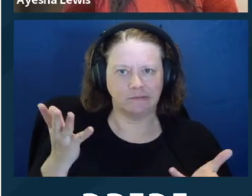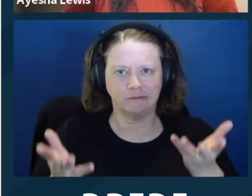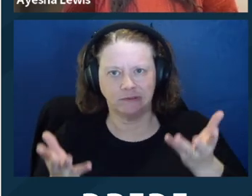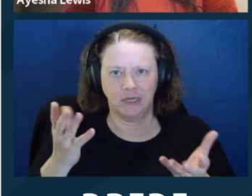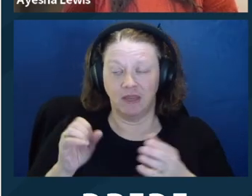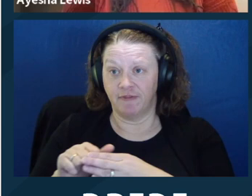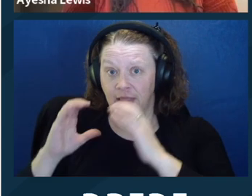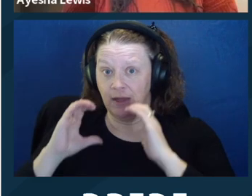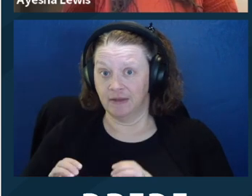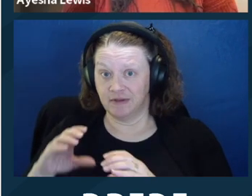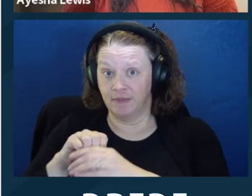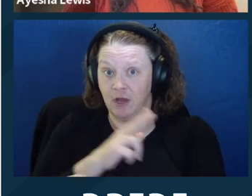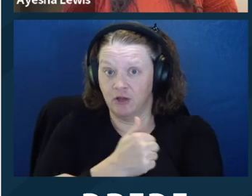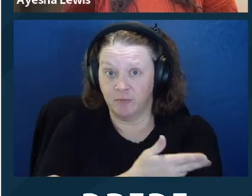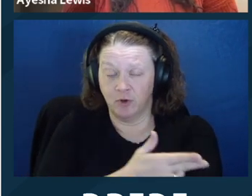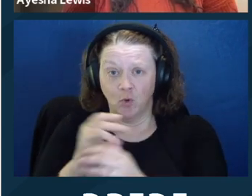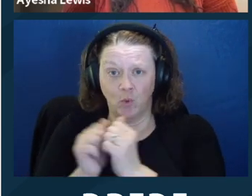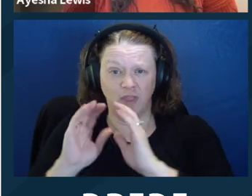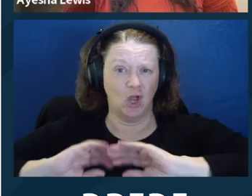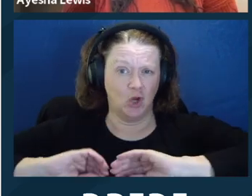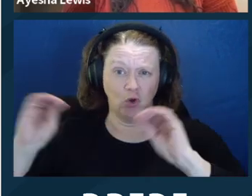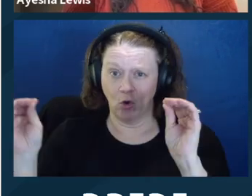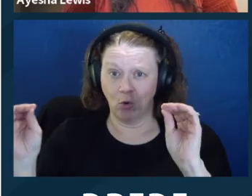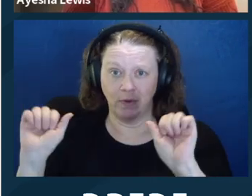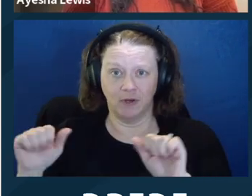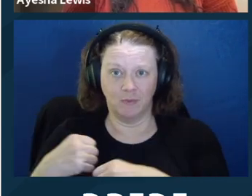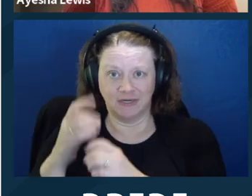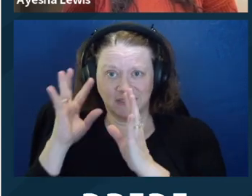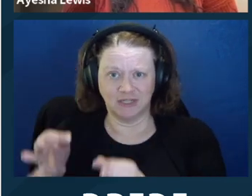And so I think it's important to juggle these things. If the client is in the hospital and